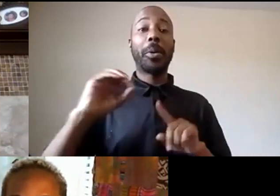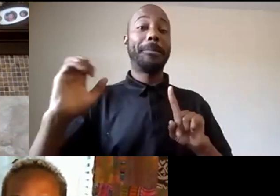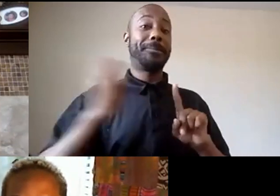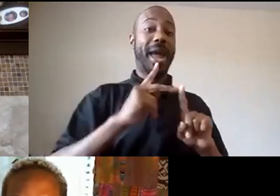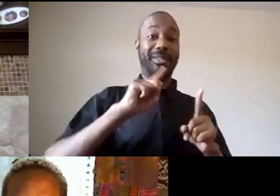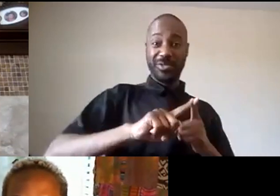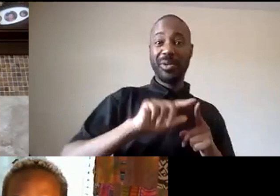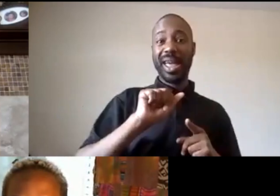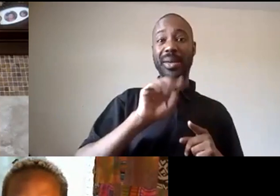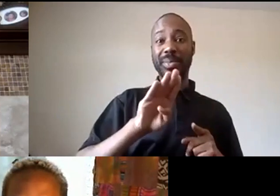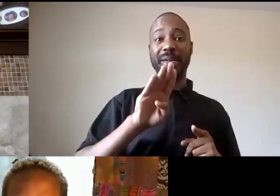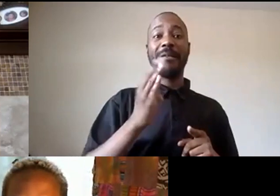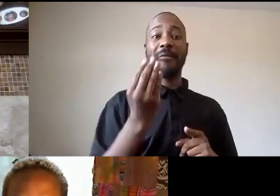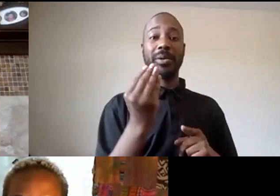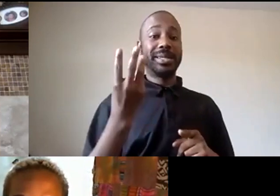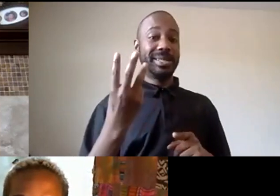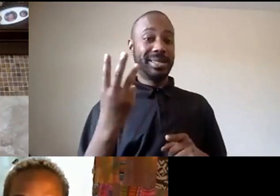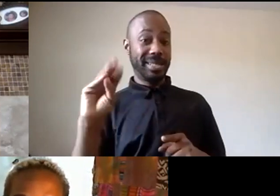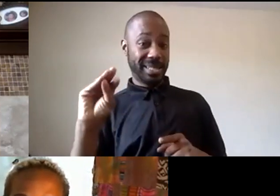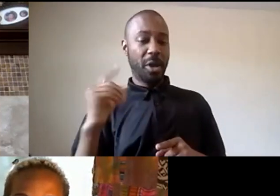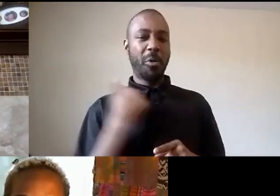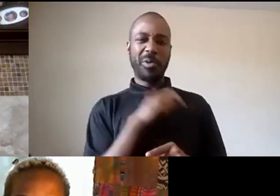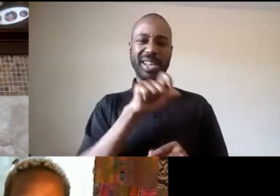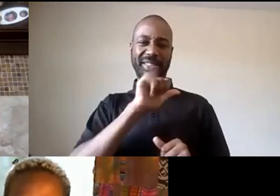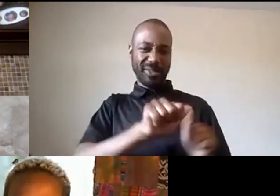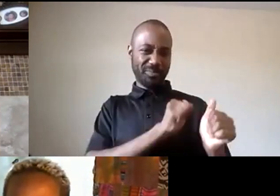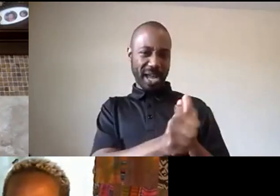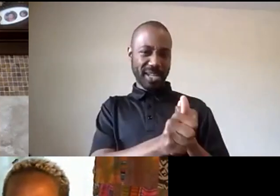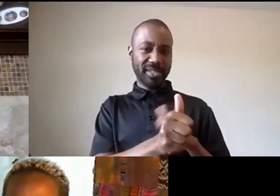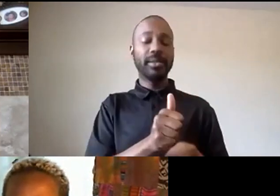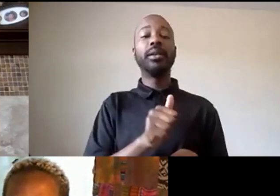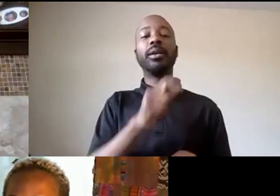we absolutely need that to pass that's something black students